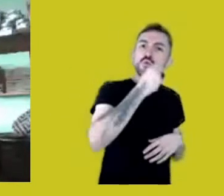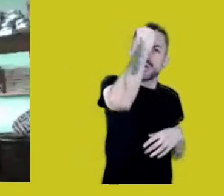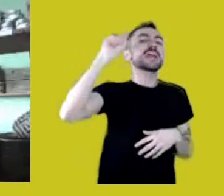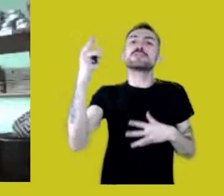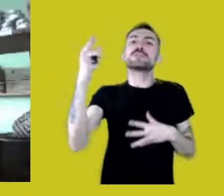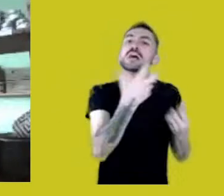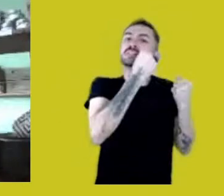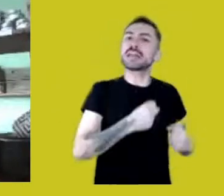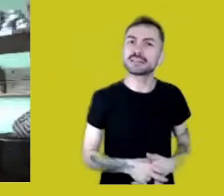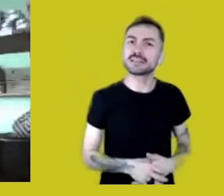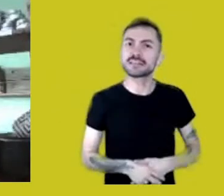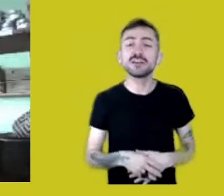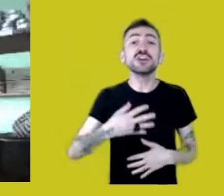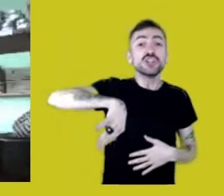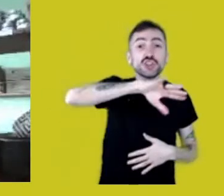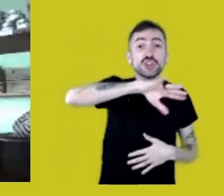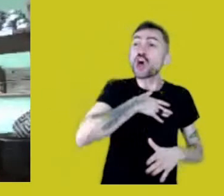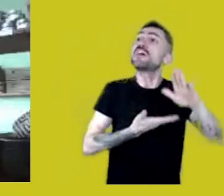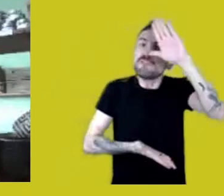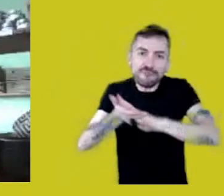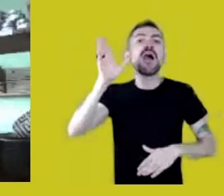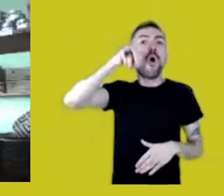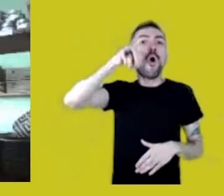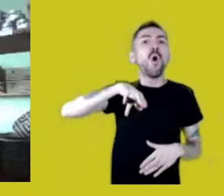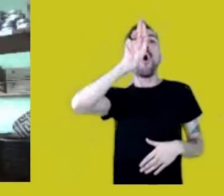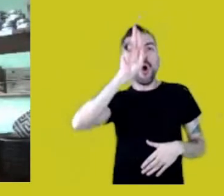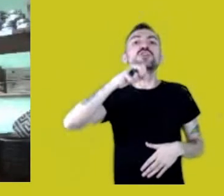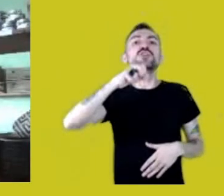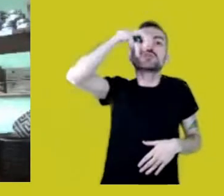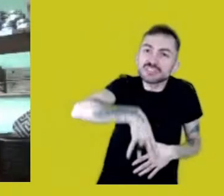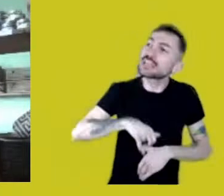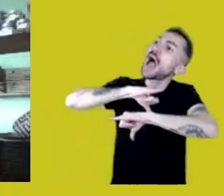We’ve been going to the United Nations to present our work,